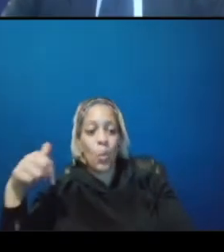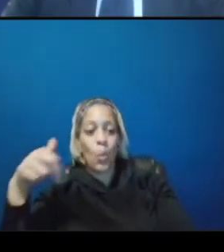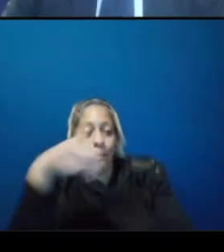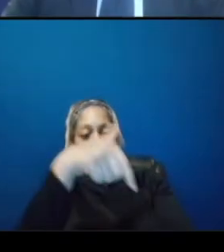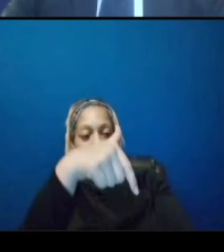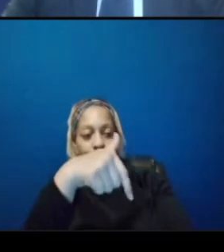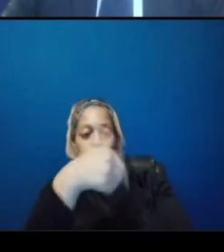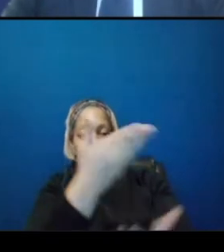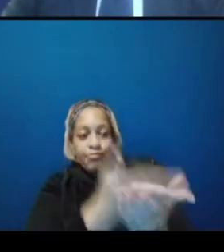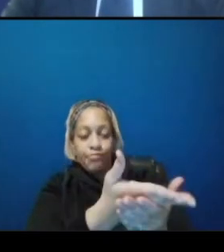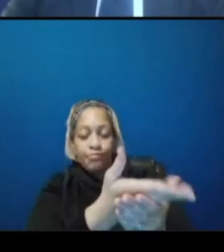next slide